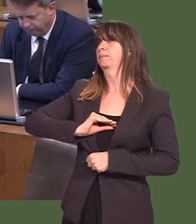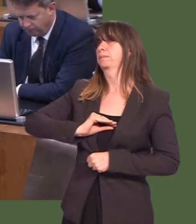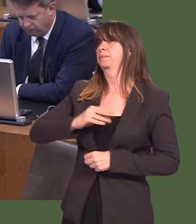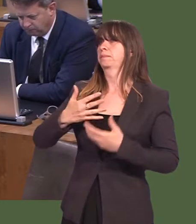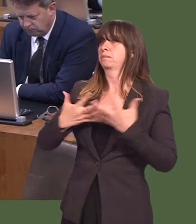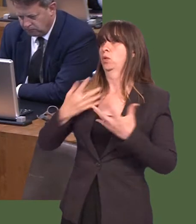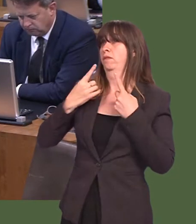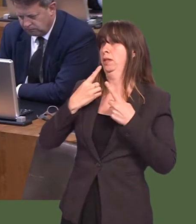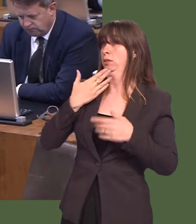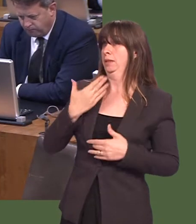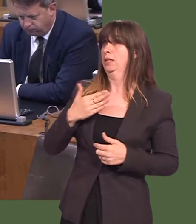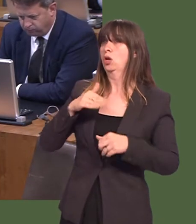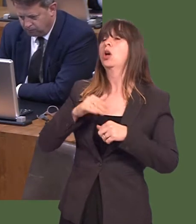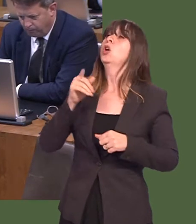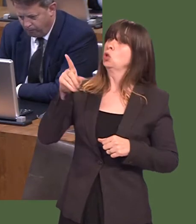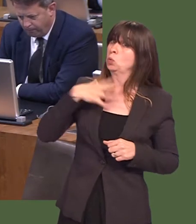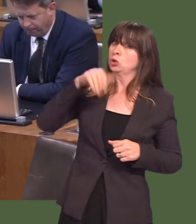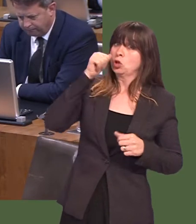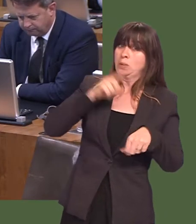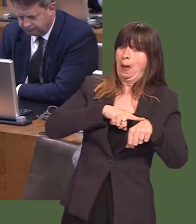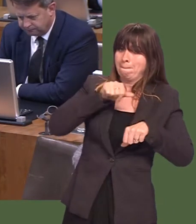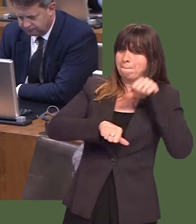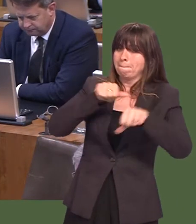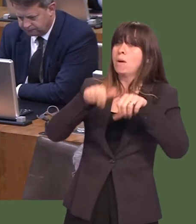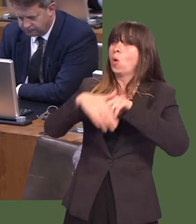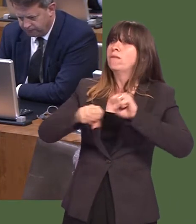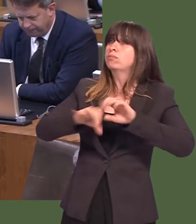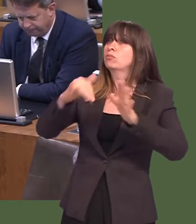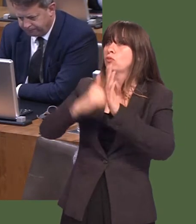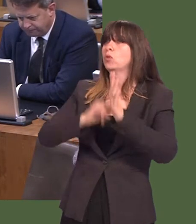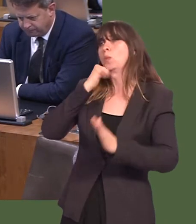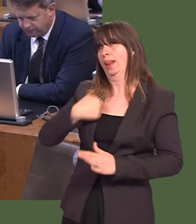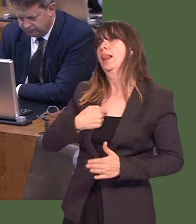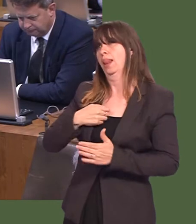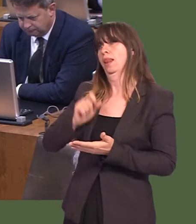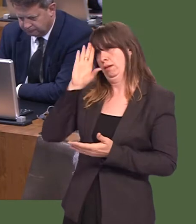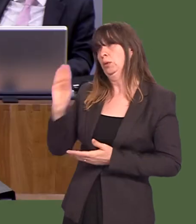him with more information regarding the timescale in terms of any release of the report.